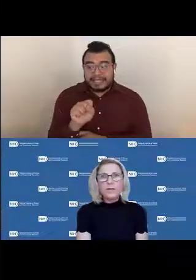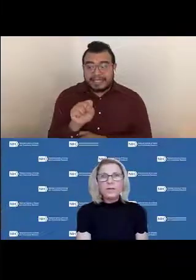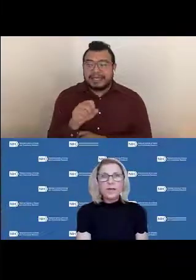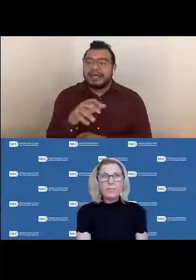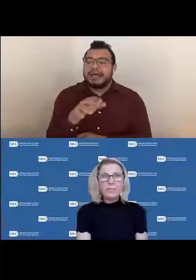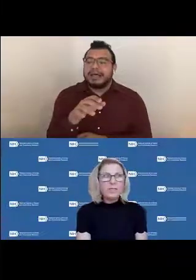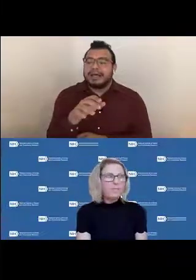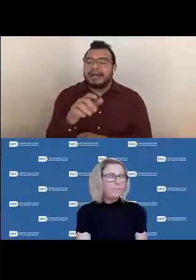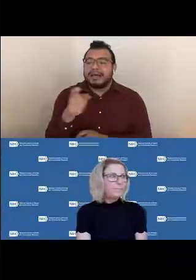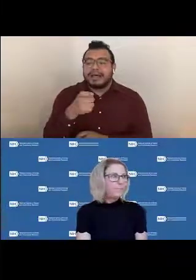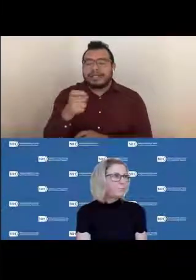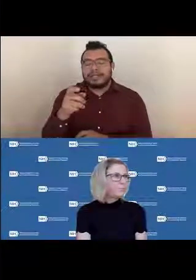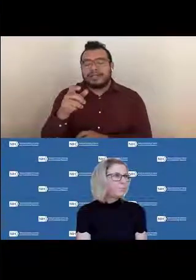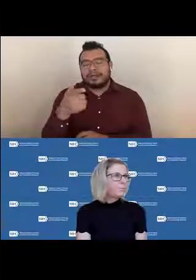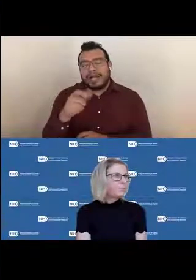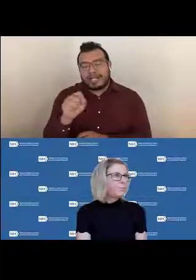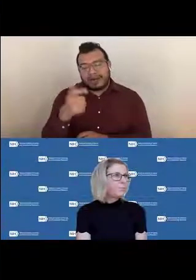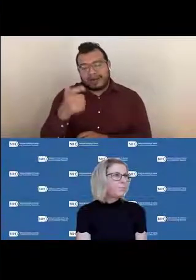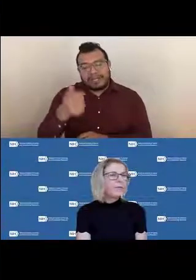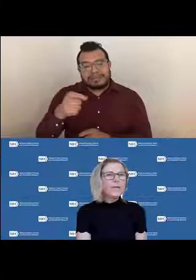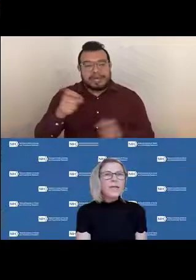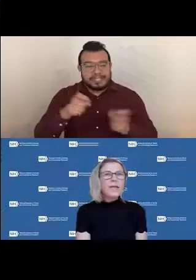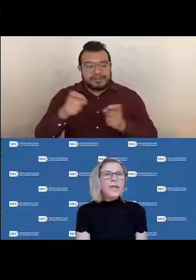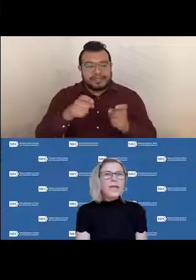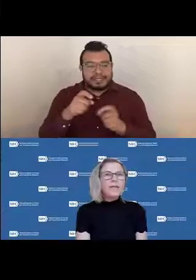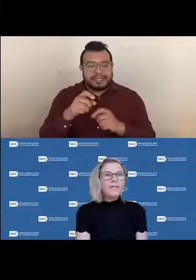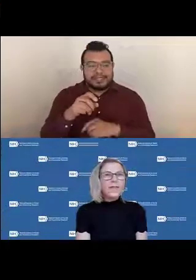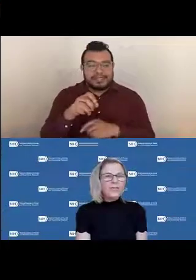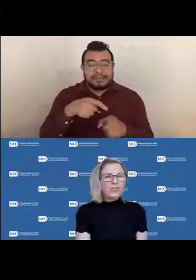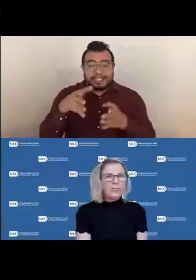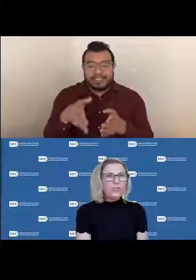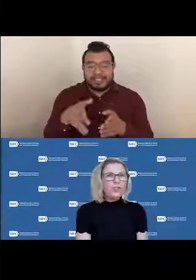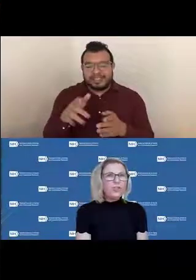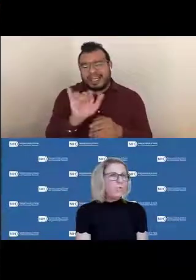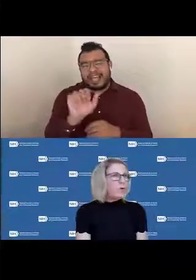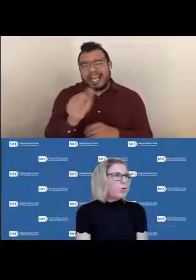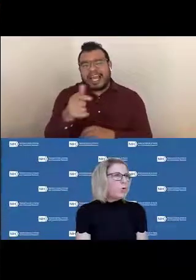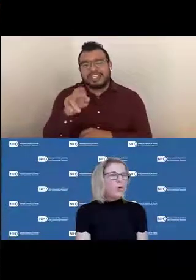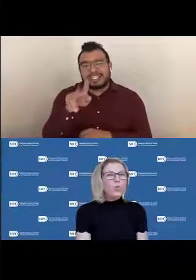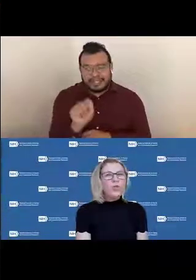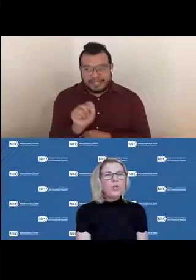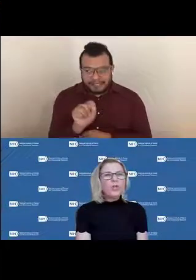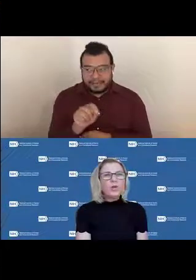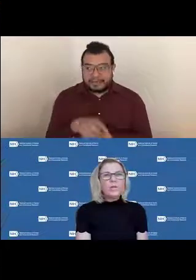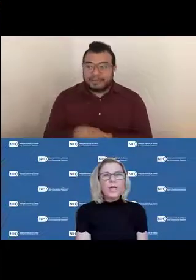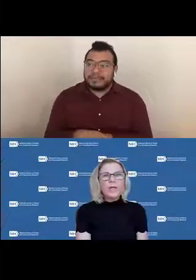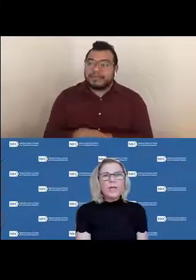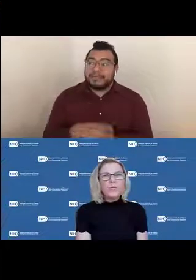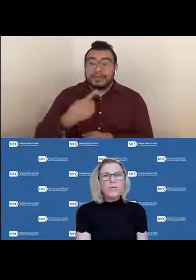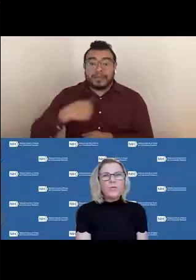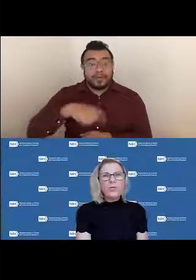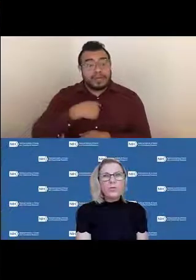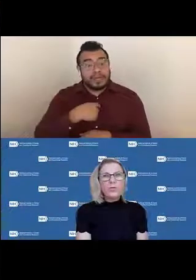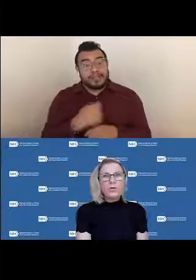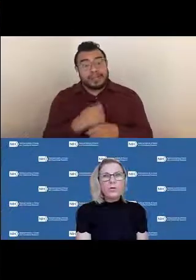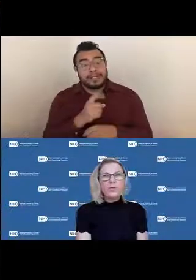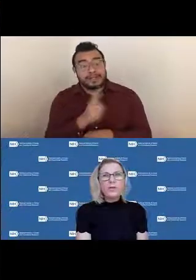Next slide, please. As an agent for the GMO, we assure compliance with federal laws